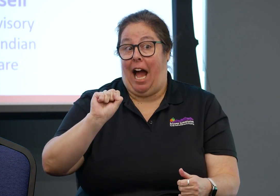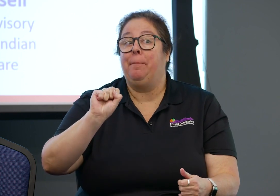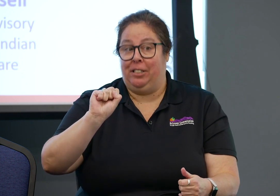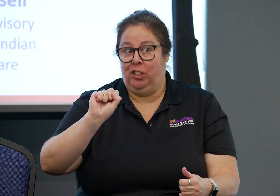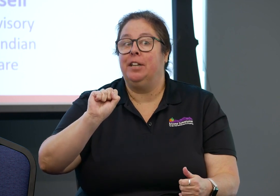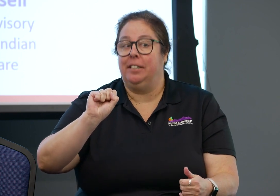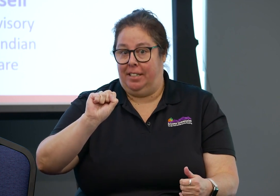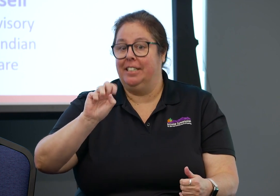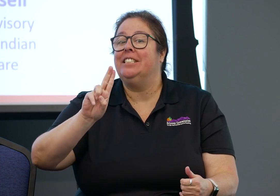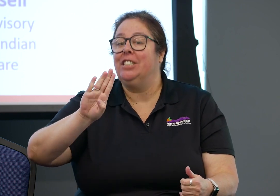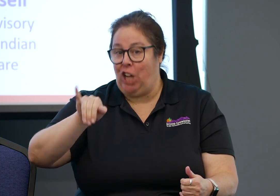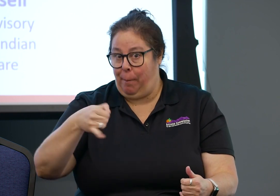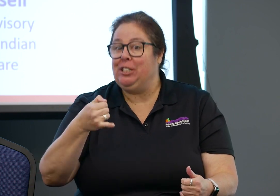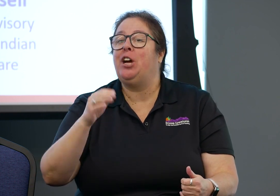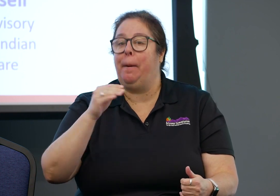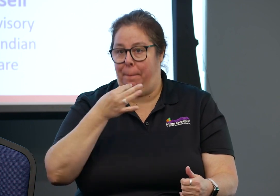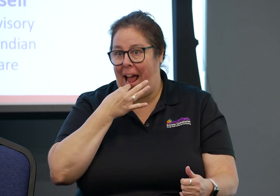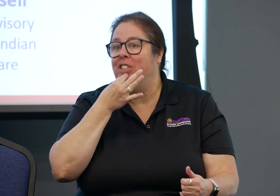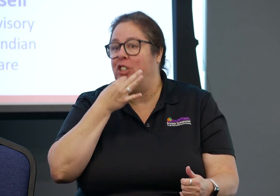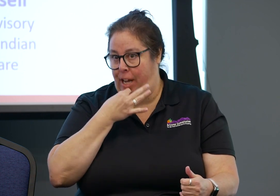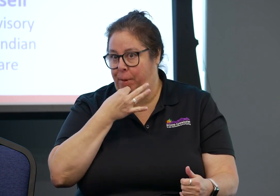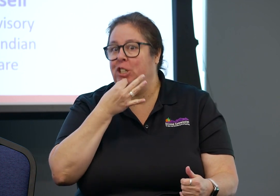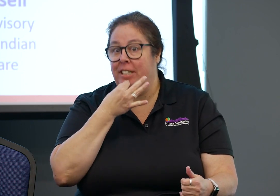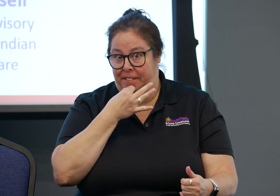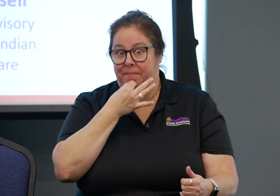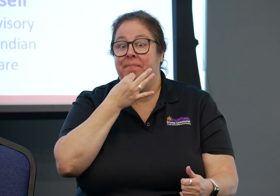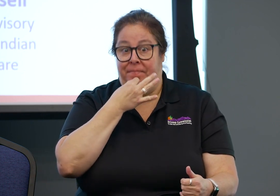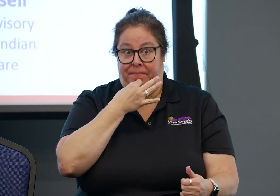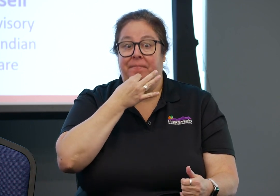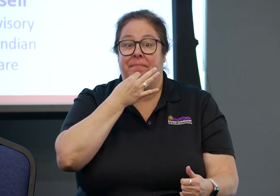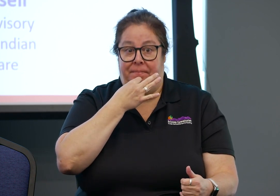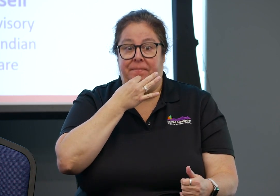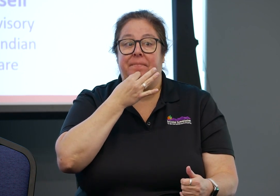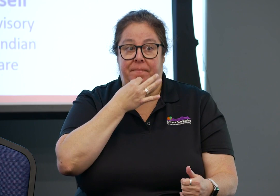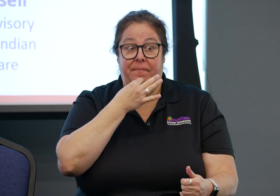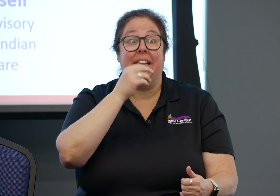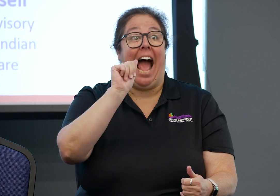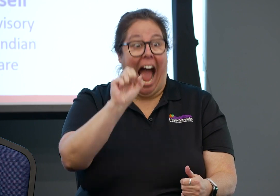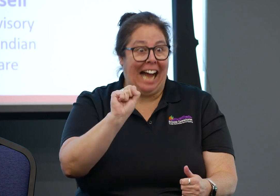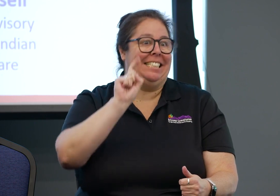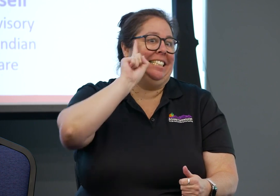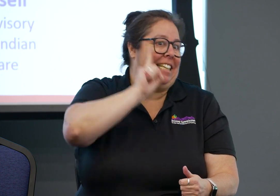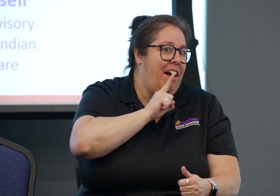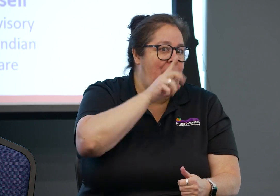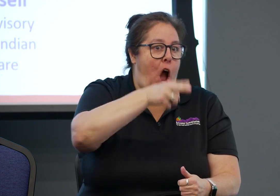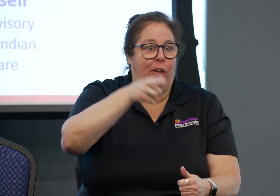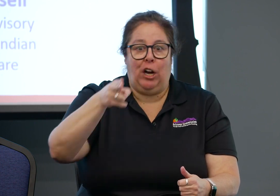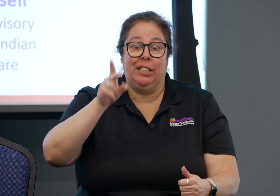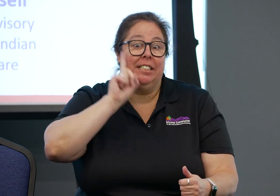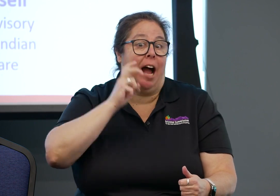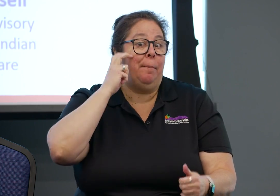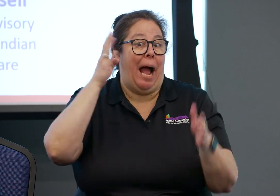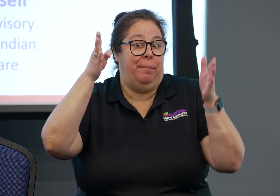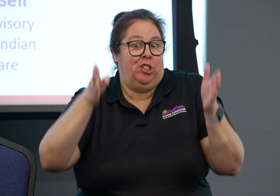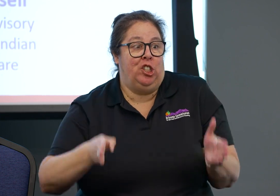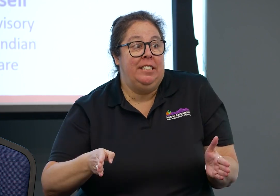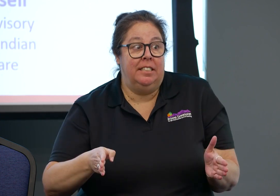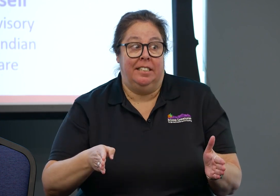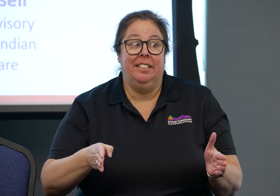We aren't attorneys, but we are subject matter experts on everything having to do